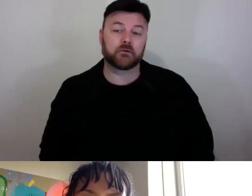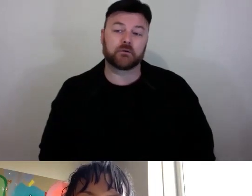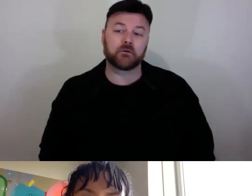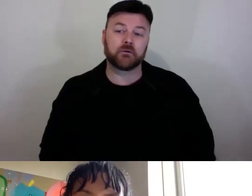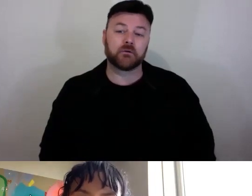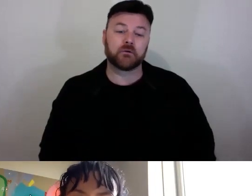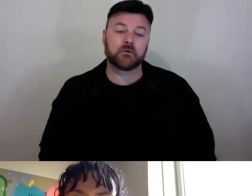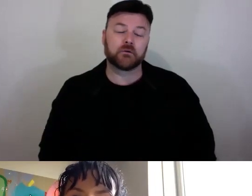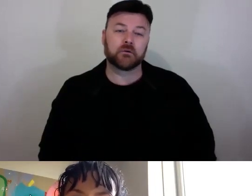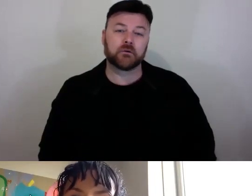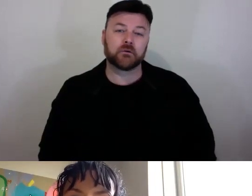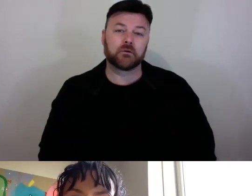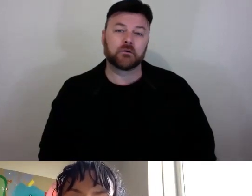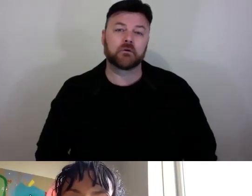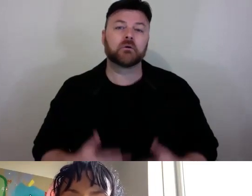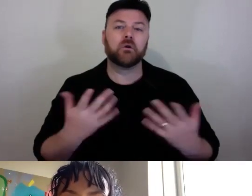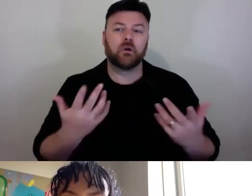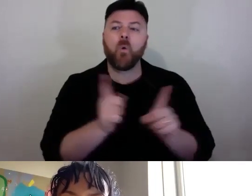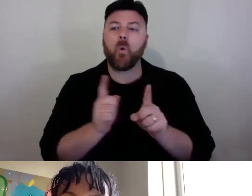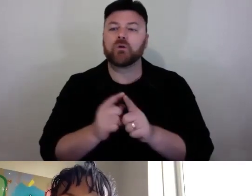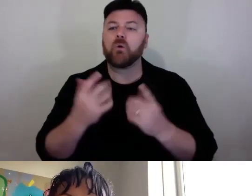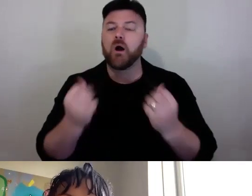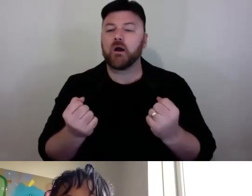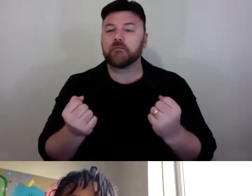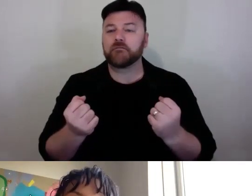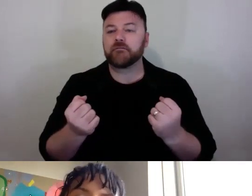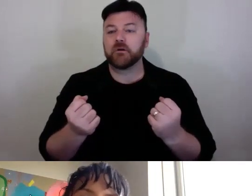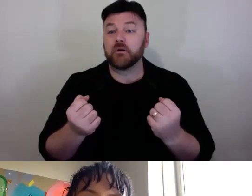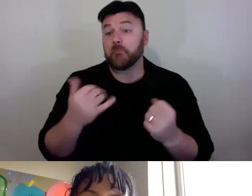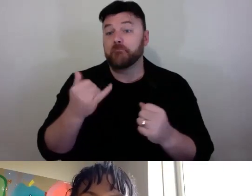also, you know, the possibility of bringing in an outside eye or maybe